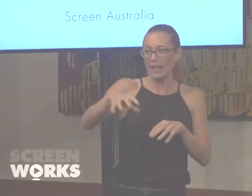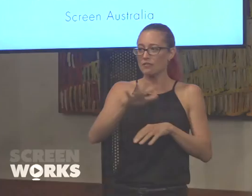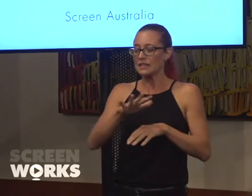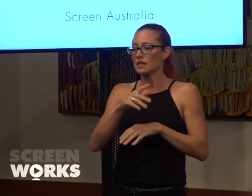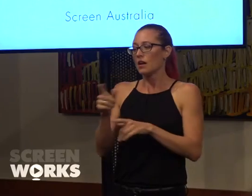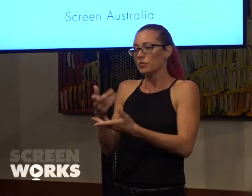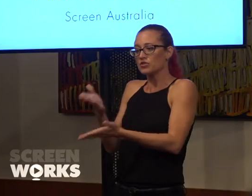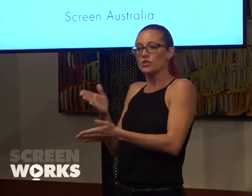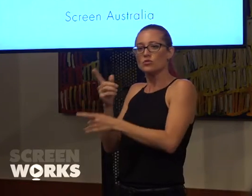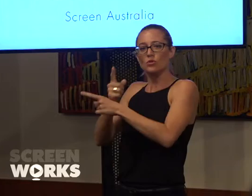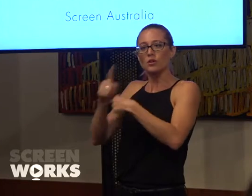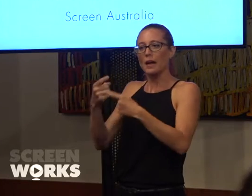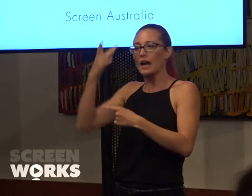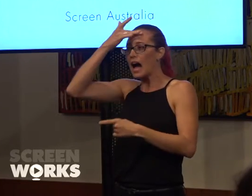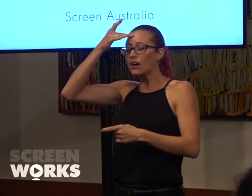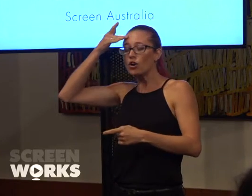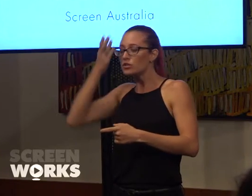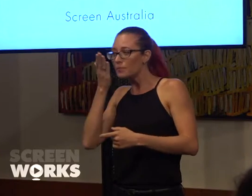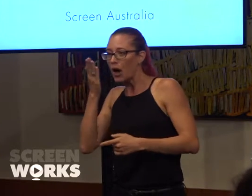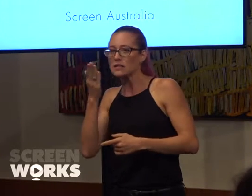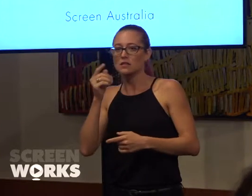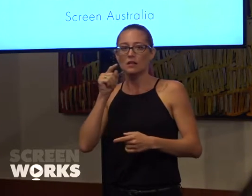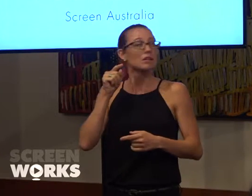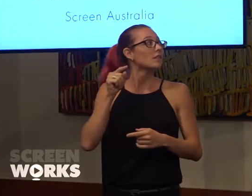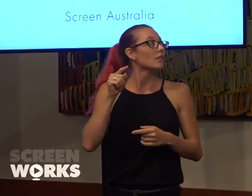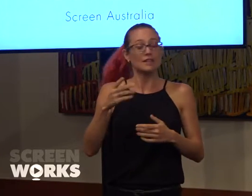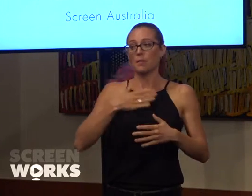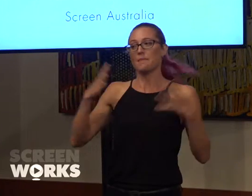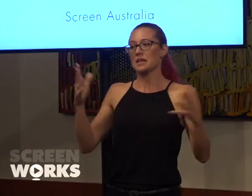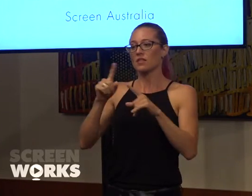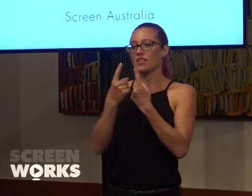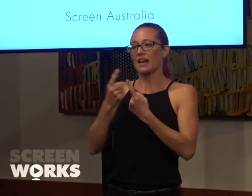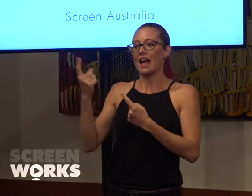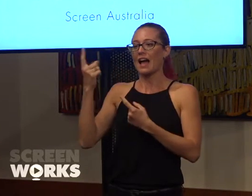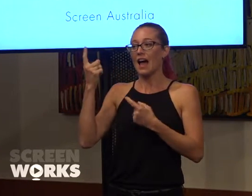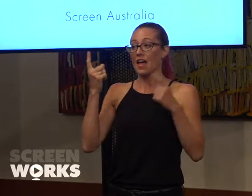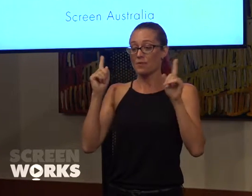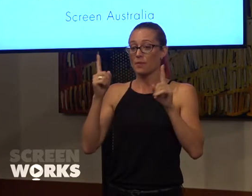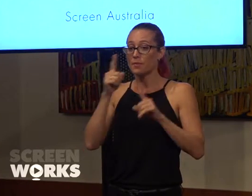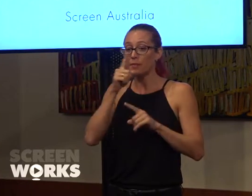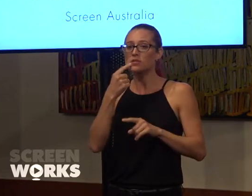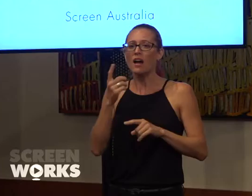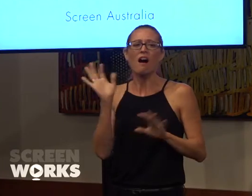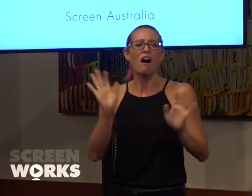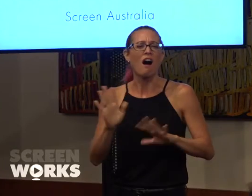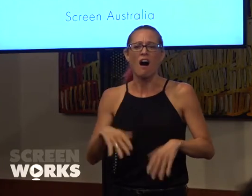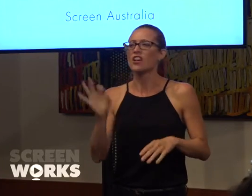Gillian talked about unconscious bias which is my big thing at the moment and people keep saying but it's not so bad and now